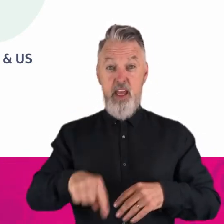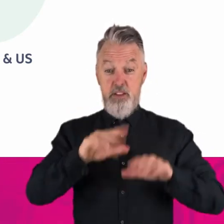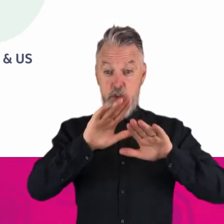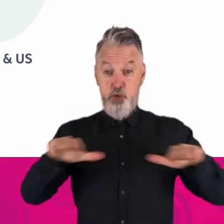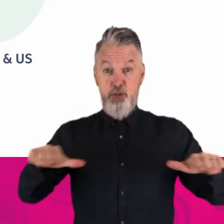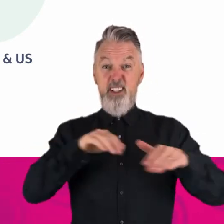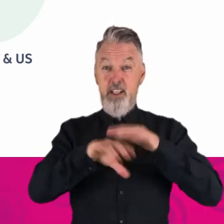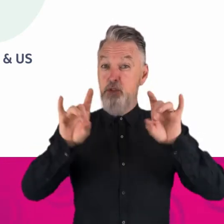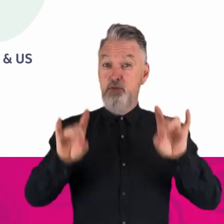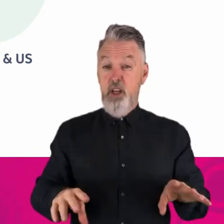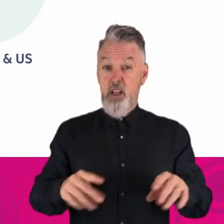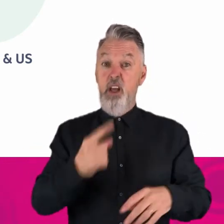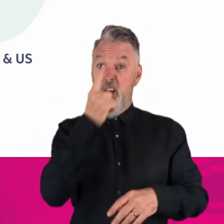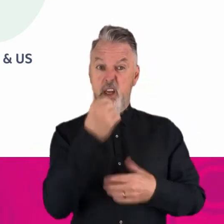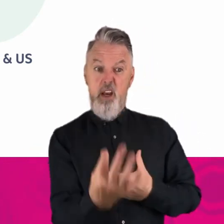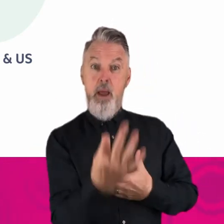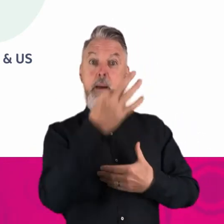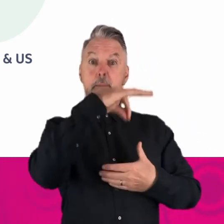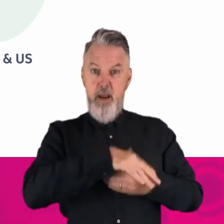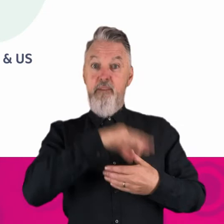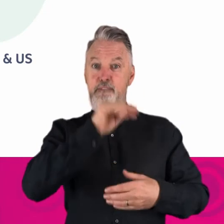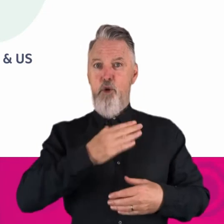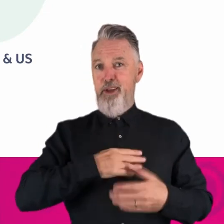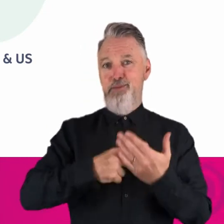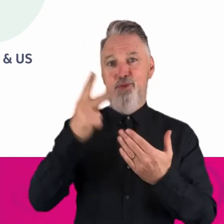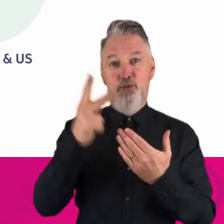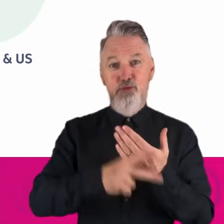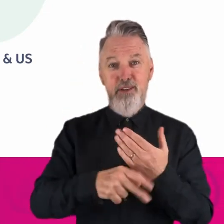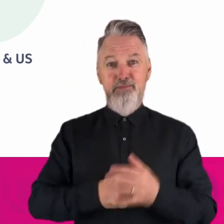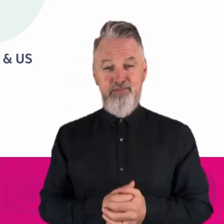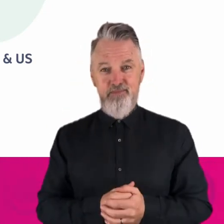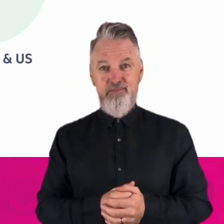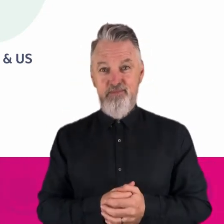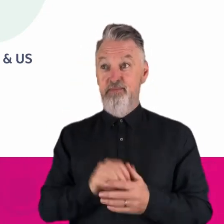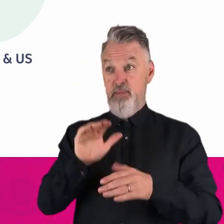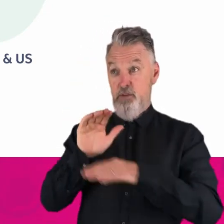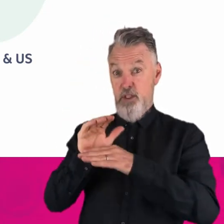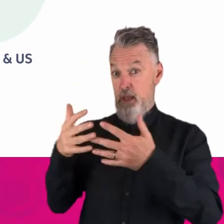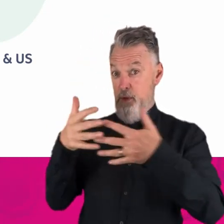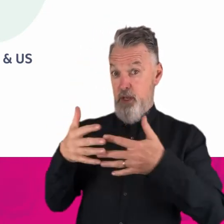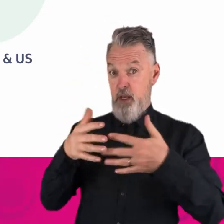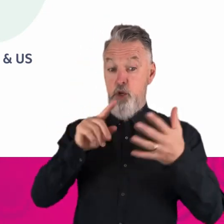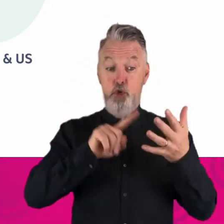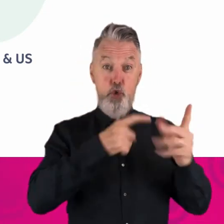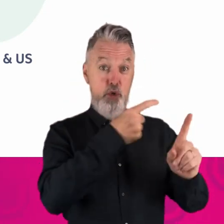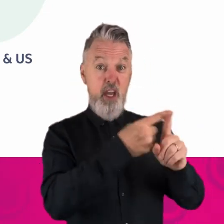that could benefit from a program like Speech Frog. Across the US and UK, there’s a further 7 million kids